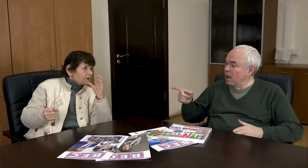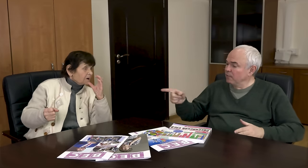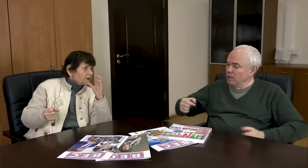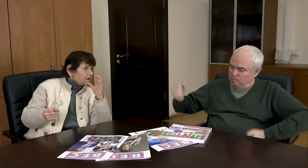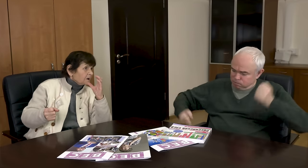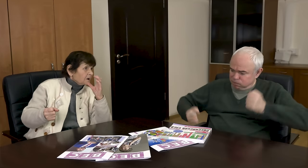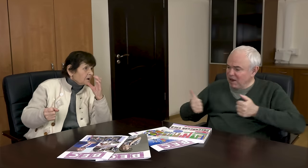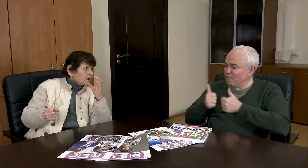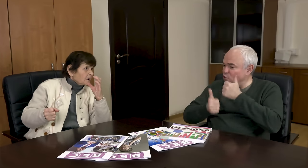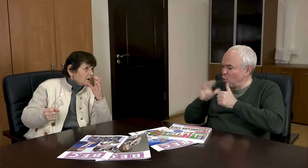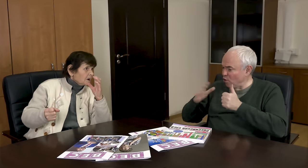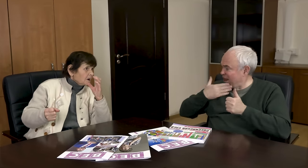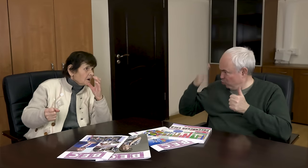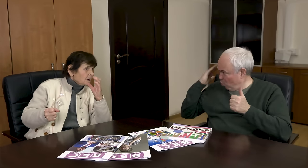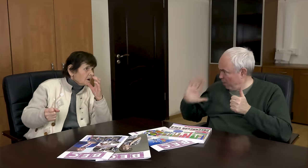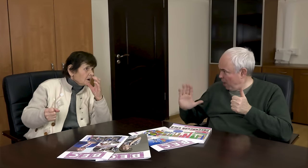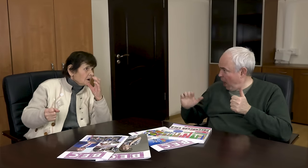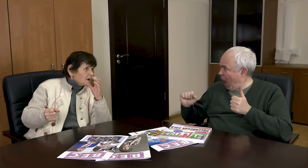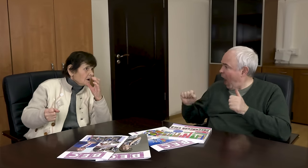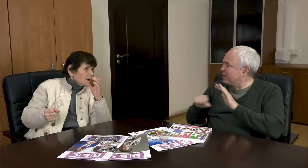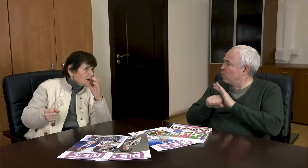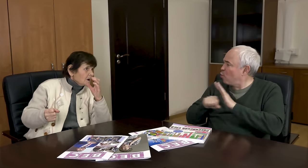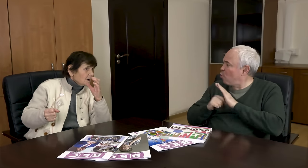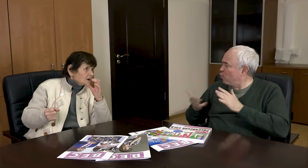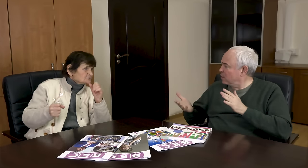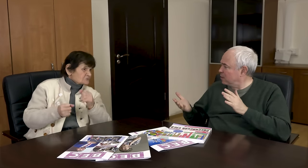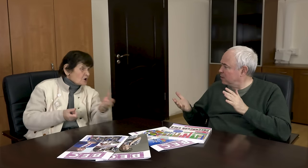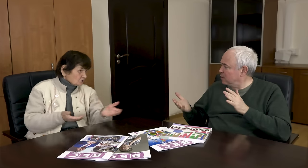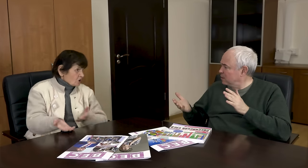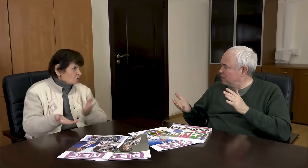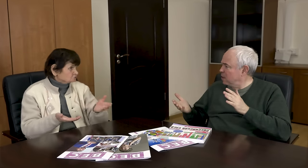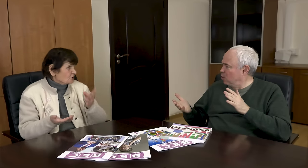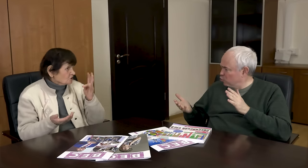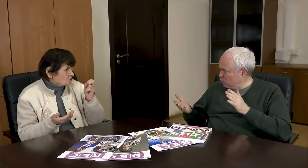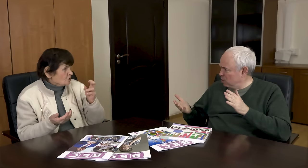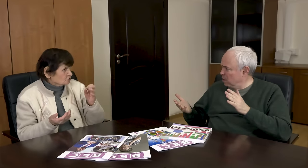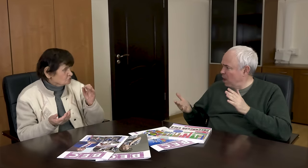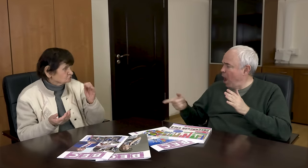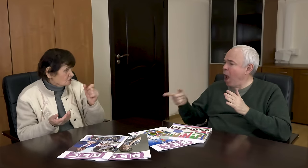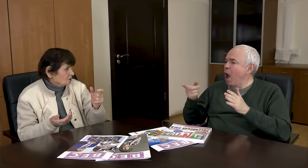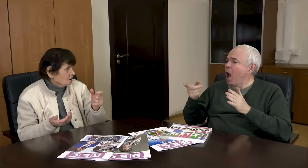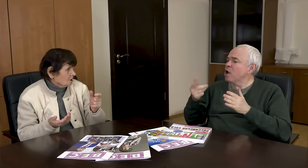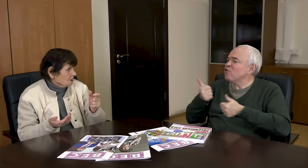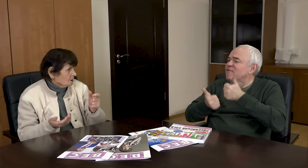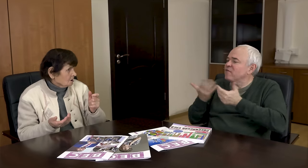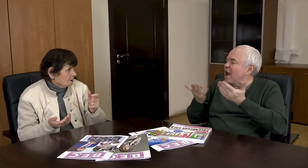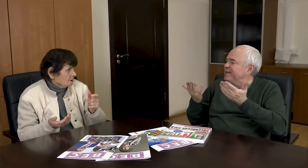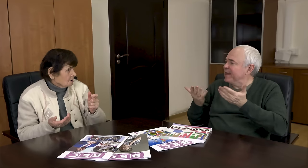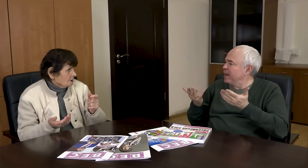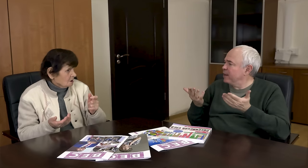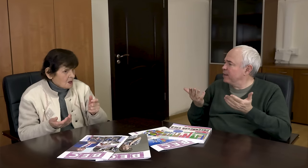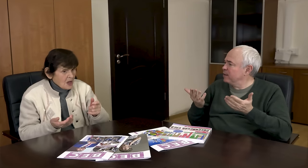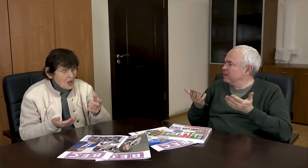Go only in summer. And in winter? By ski. – What competitions?